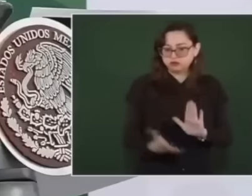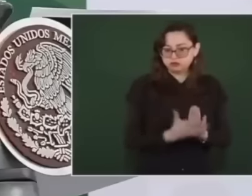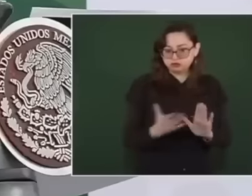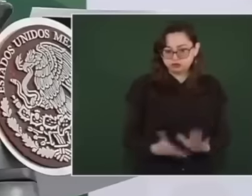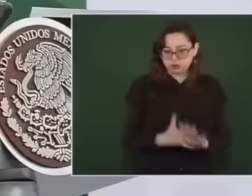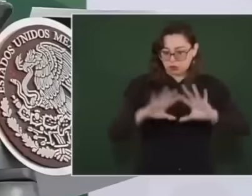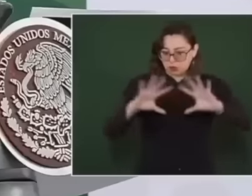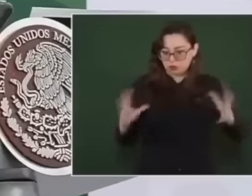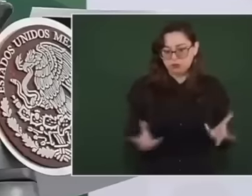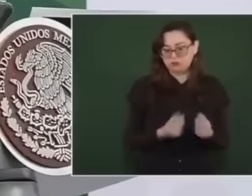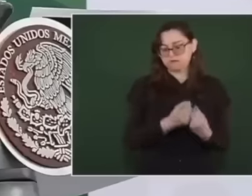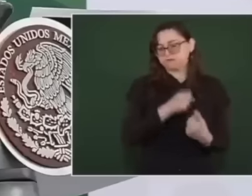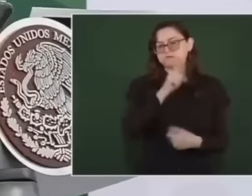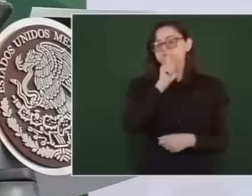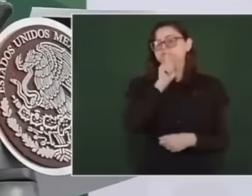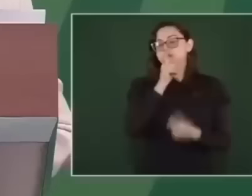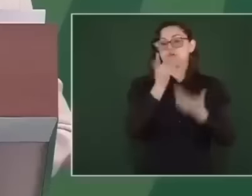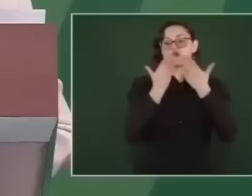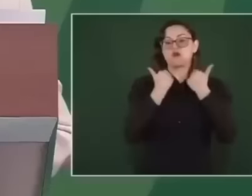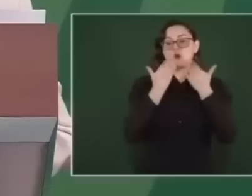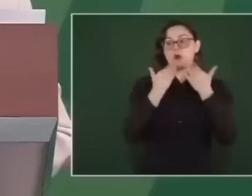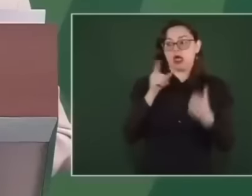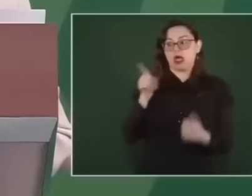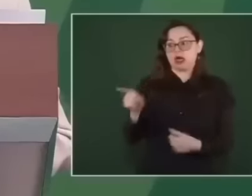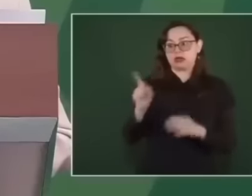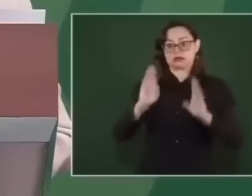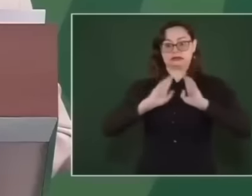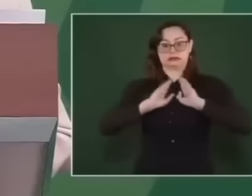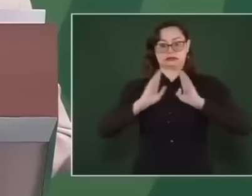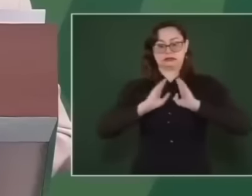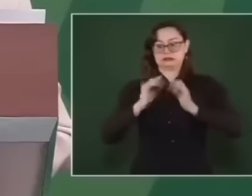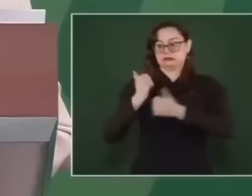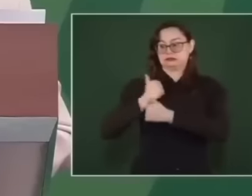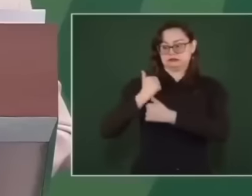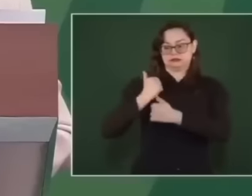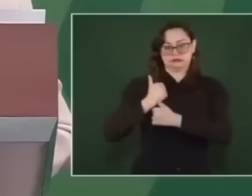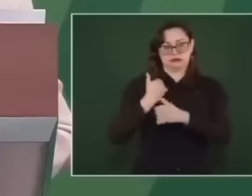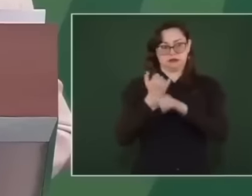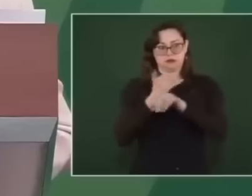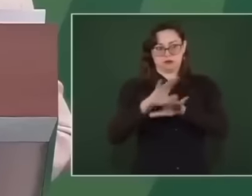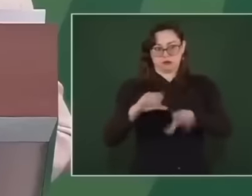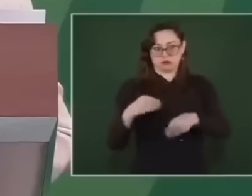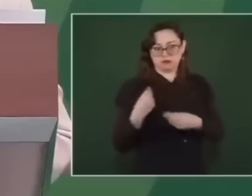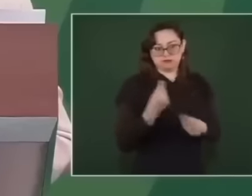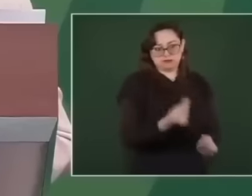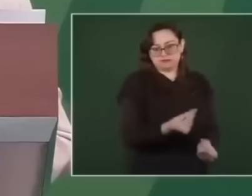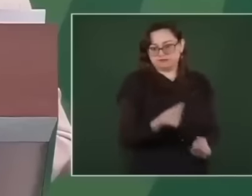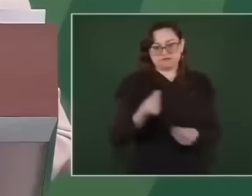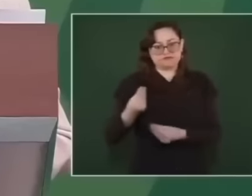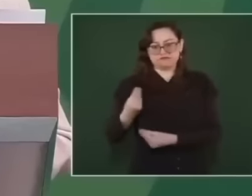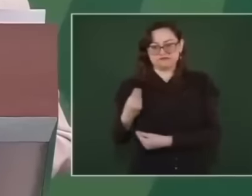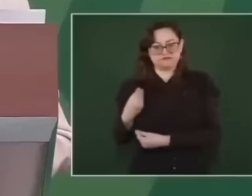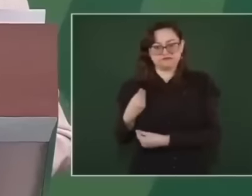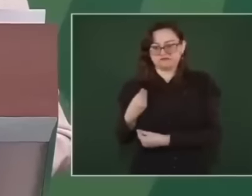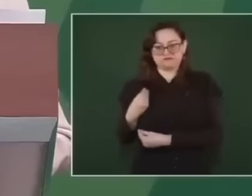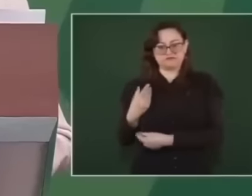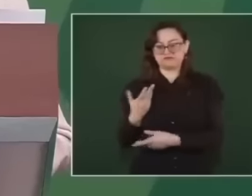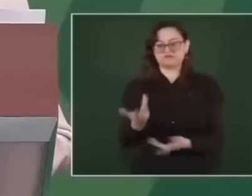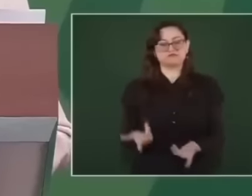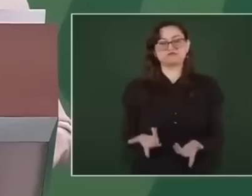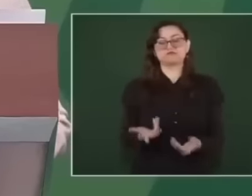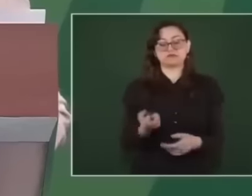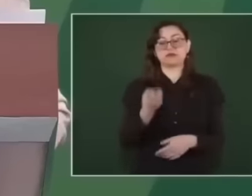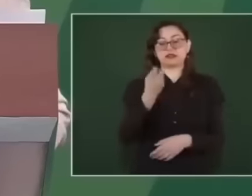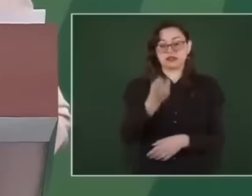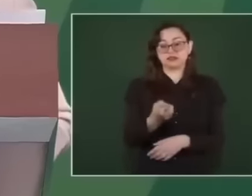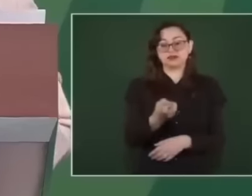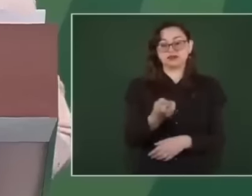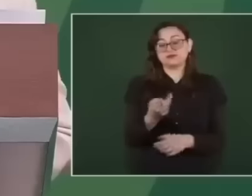the information, there are the data centers of the operations of the recent past, the reality,